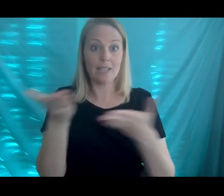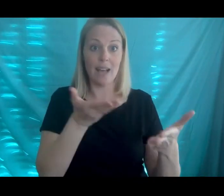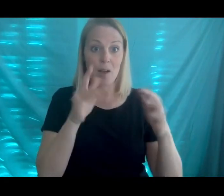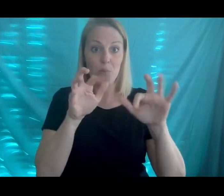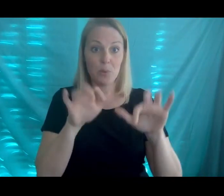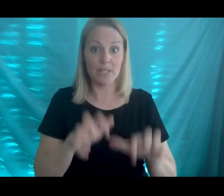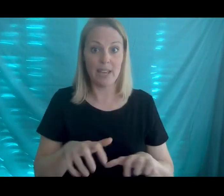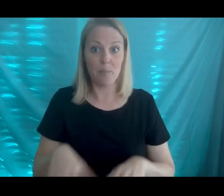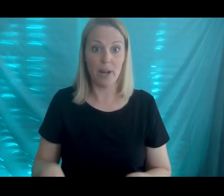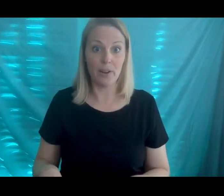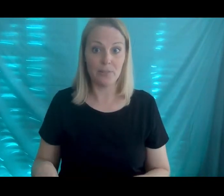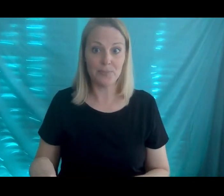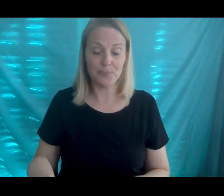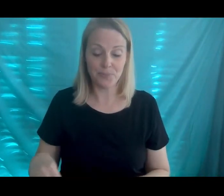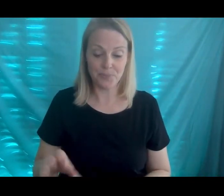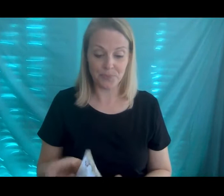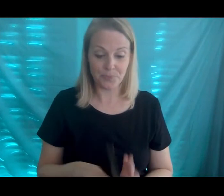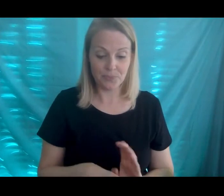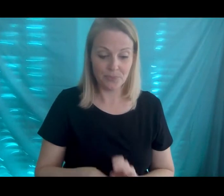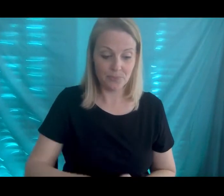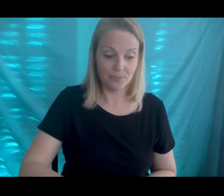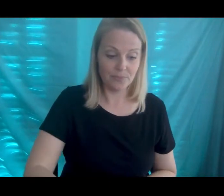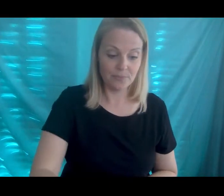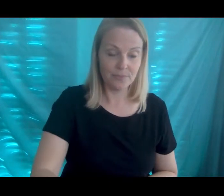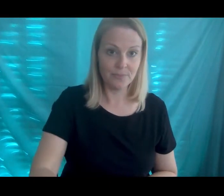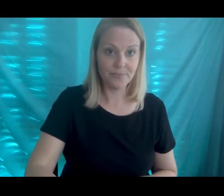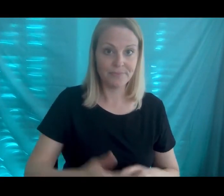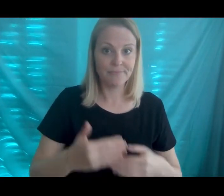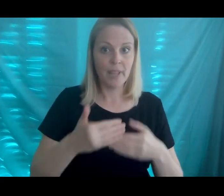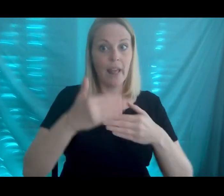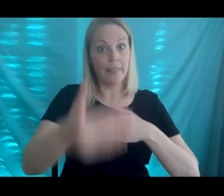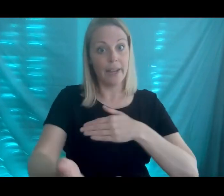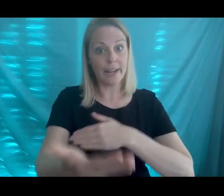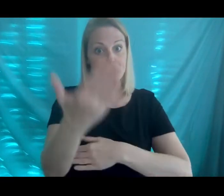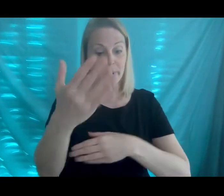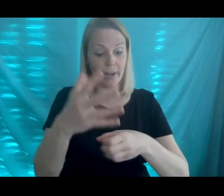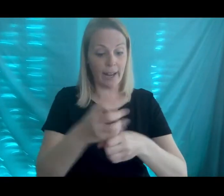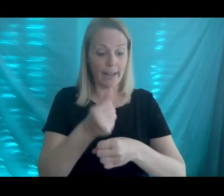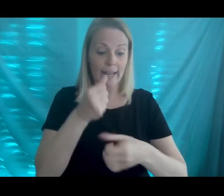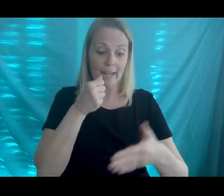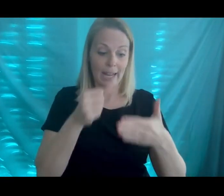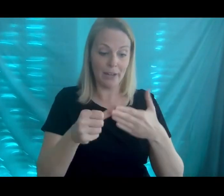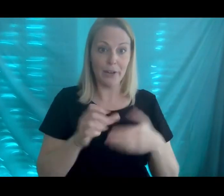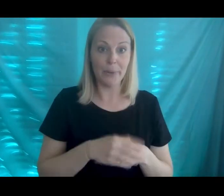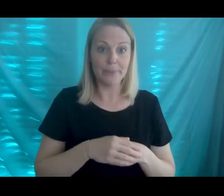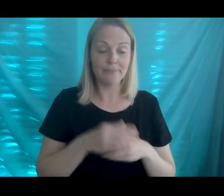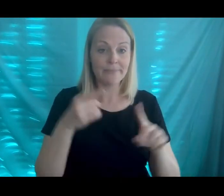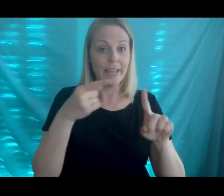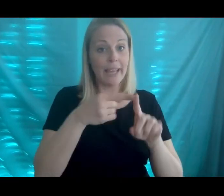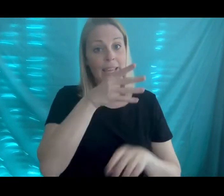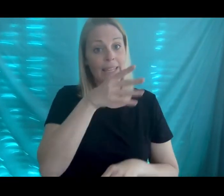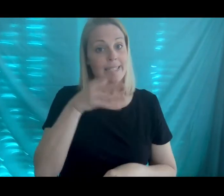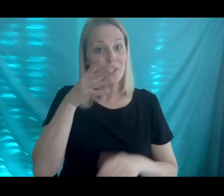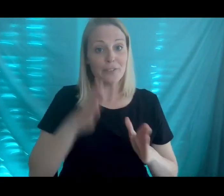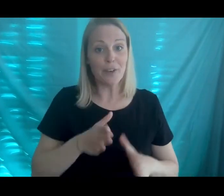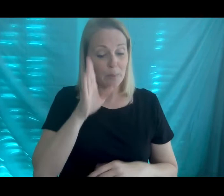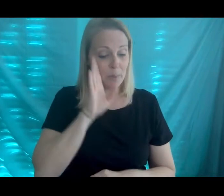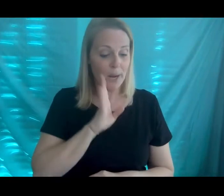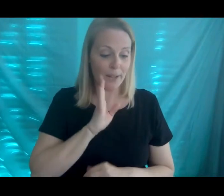come with the typewriter the next morning he got a note dear Farmer Brown